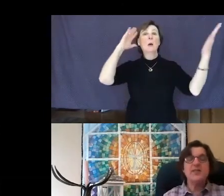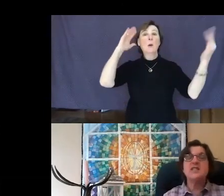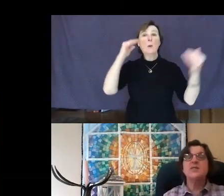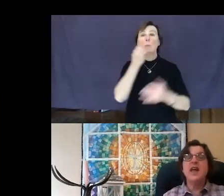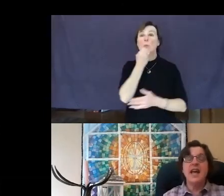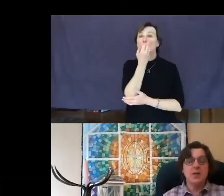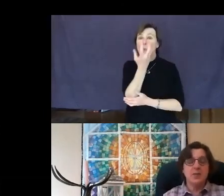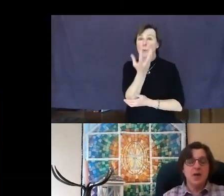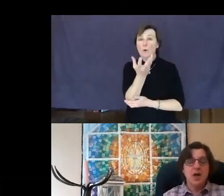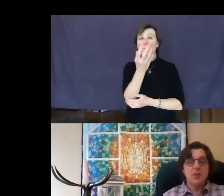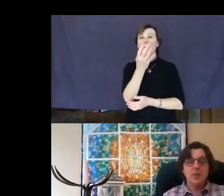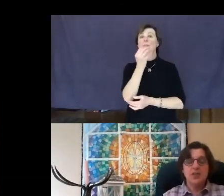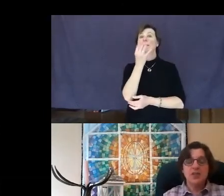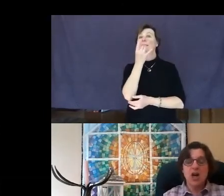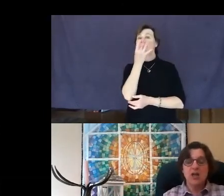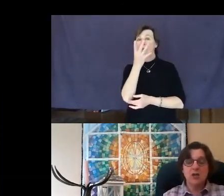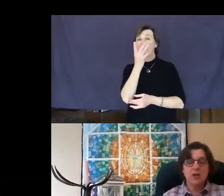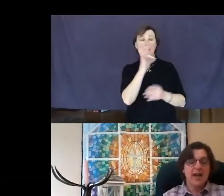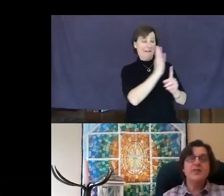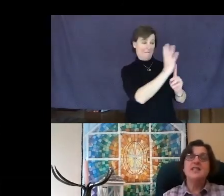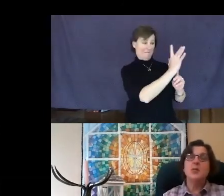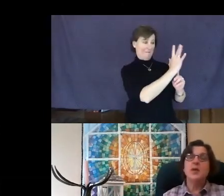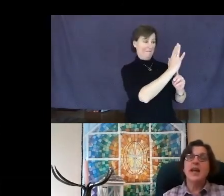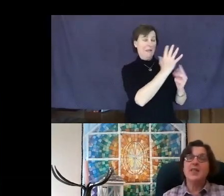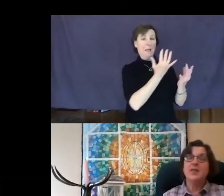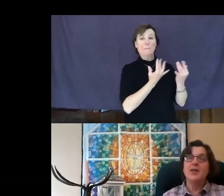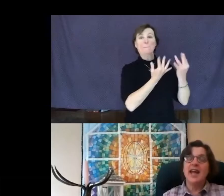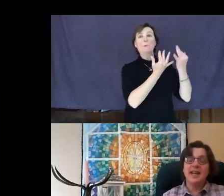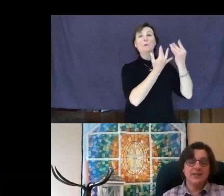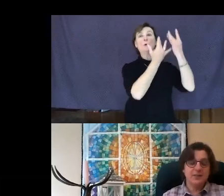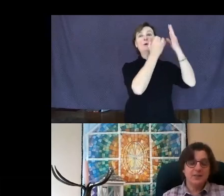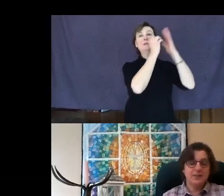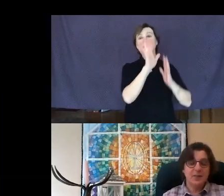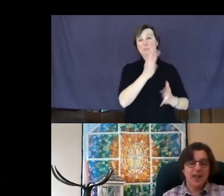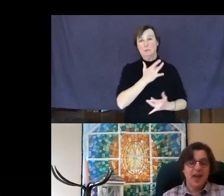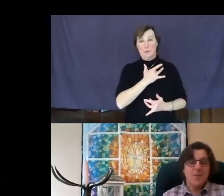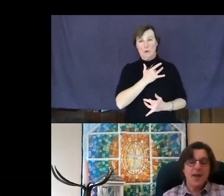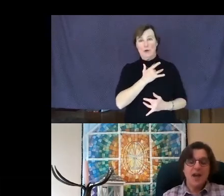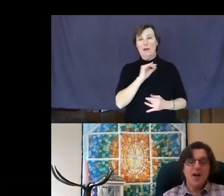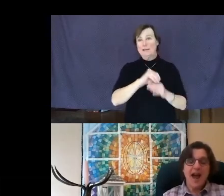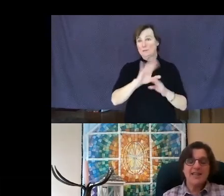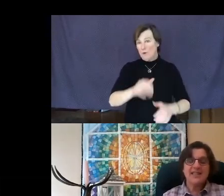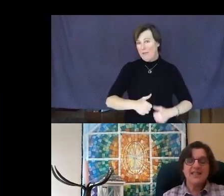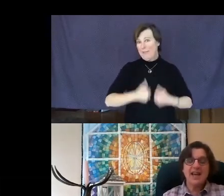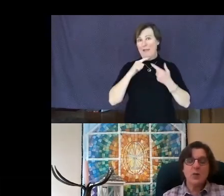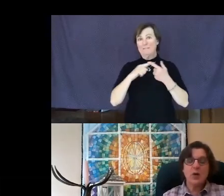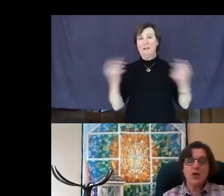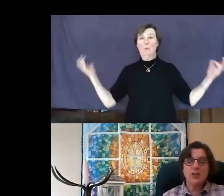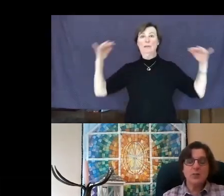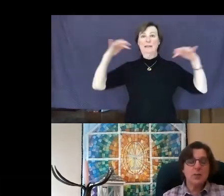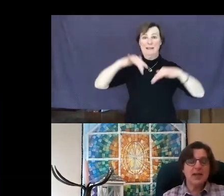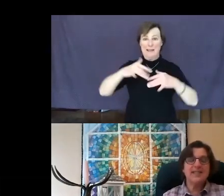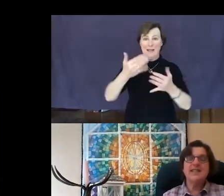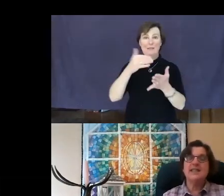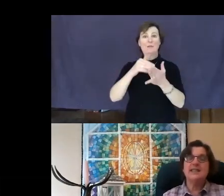flame burns on in your life until we gather again. May our actions and words be blessings